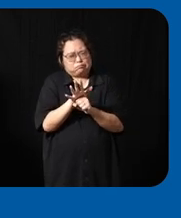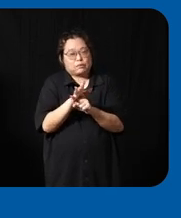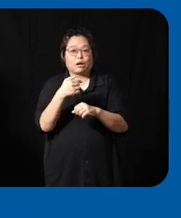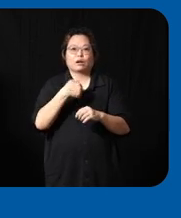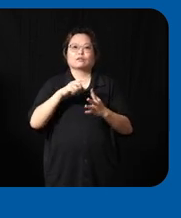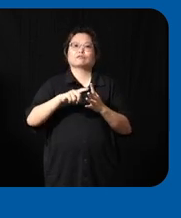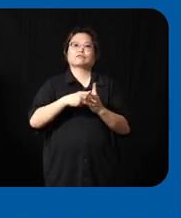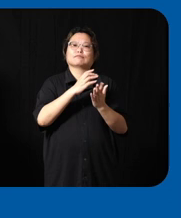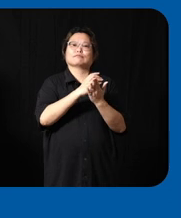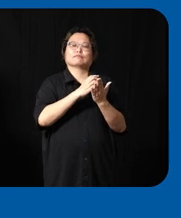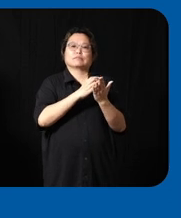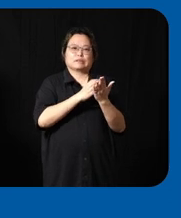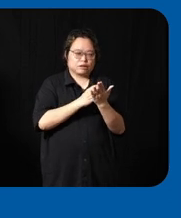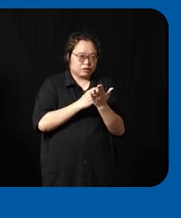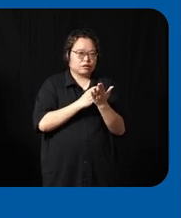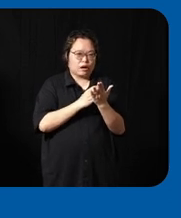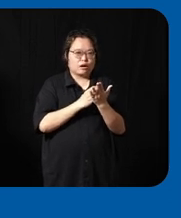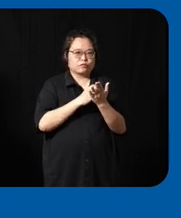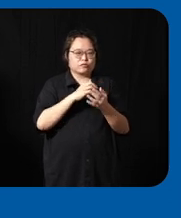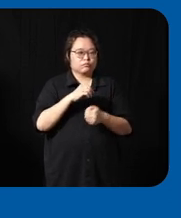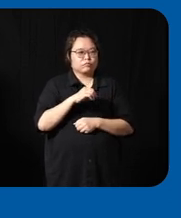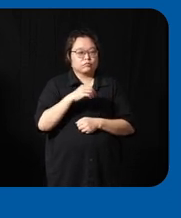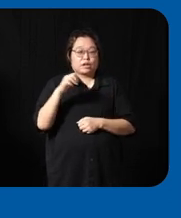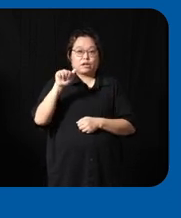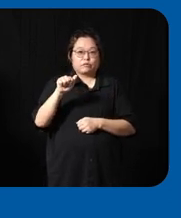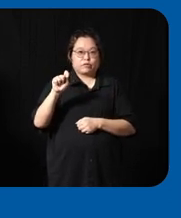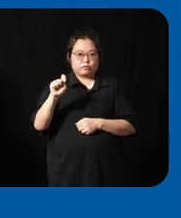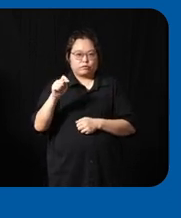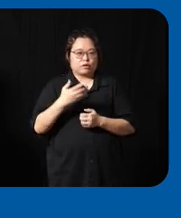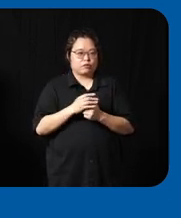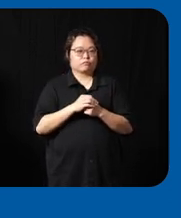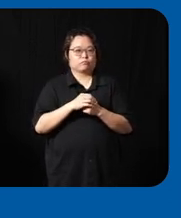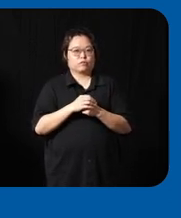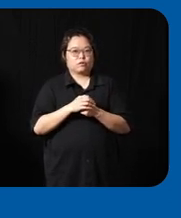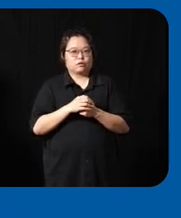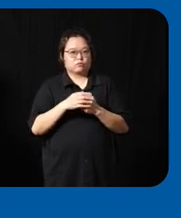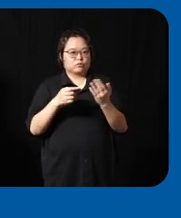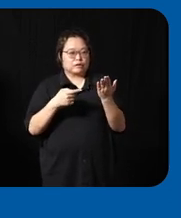in Jon technology and assessive technology for PWD for Jon Tech is uh for seniors right it I